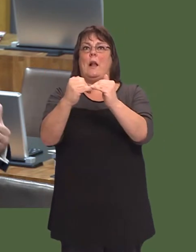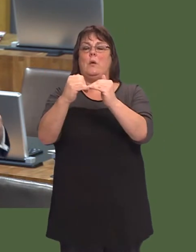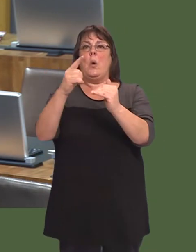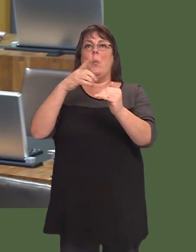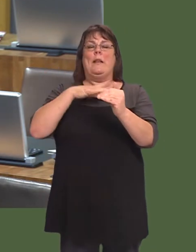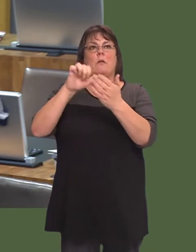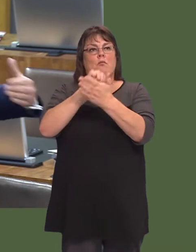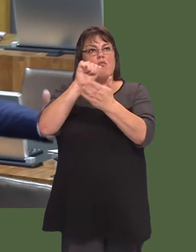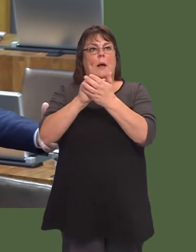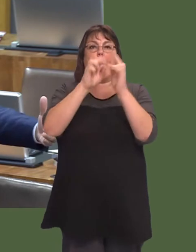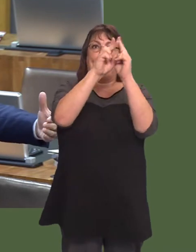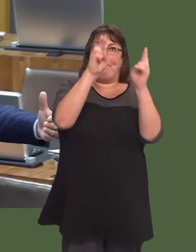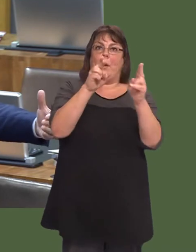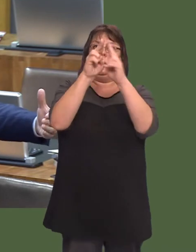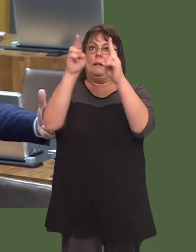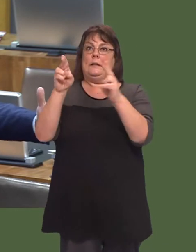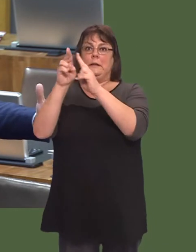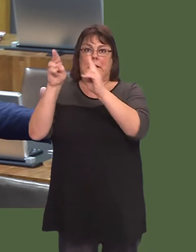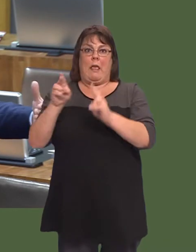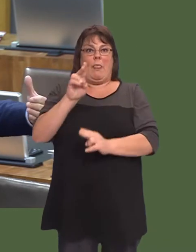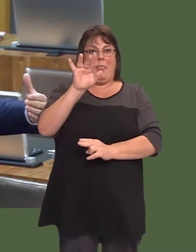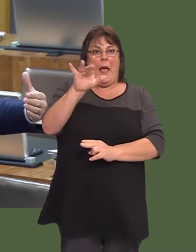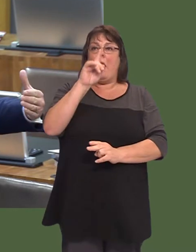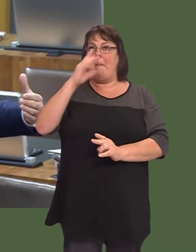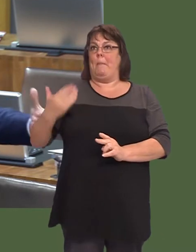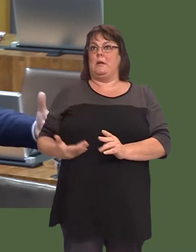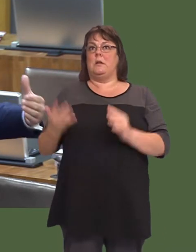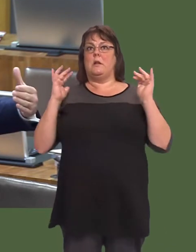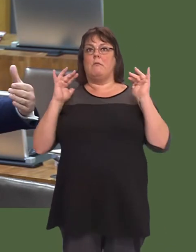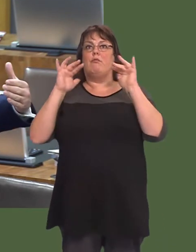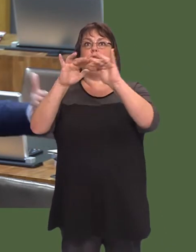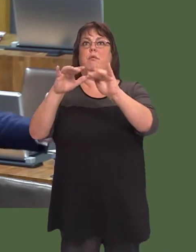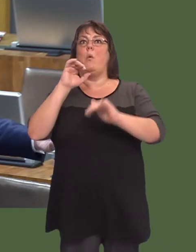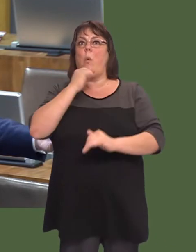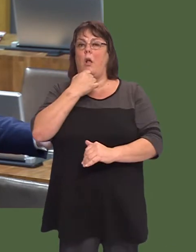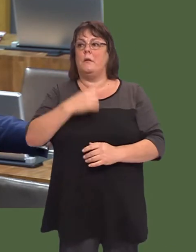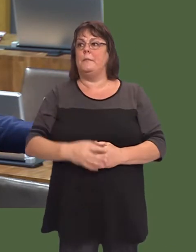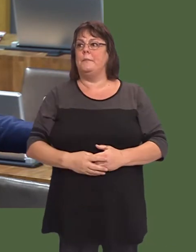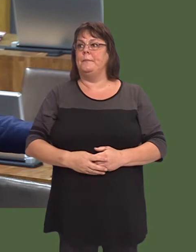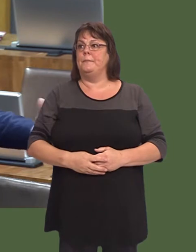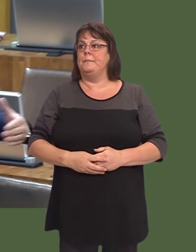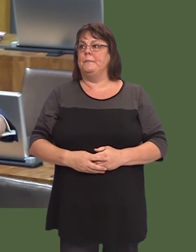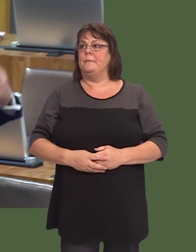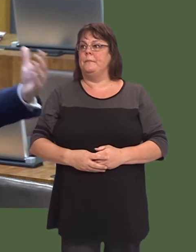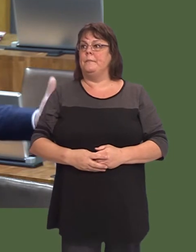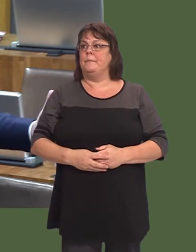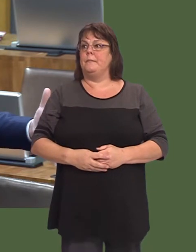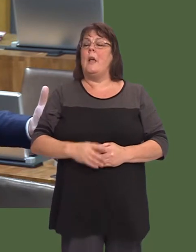there so businesses can move in, rather than an obstacle being in place that wonít be removed without Government investment. Yes, is that speculative?